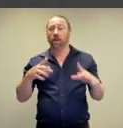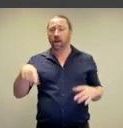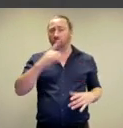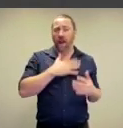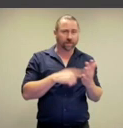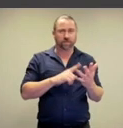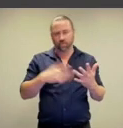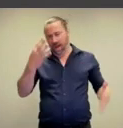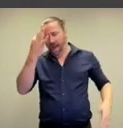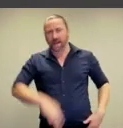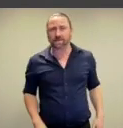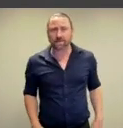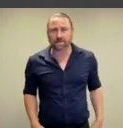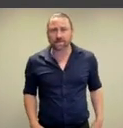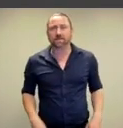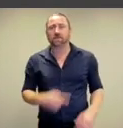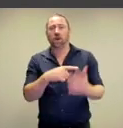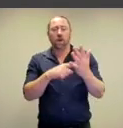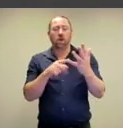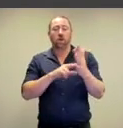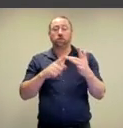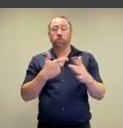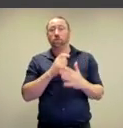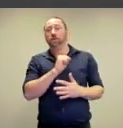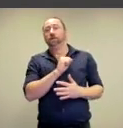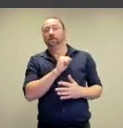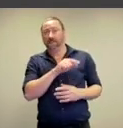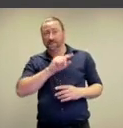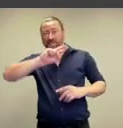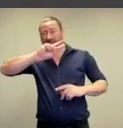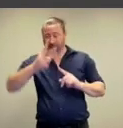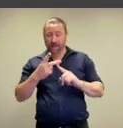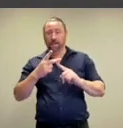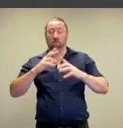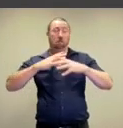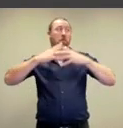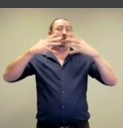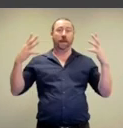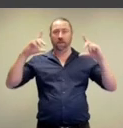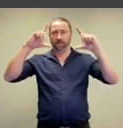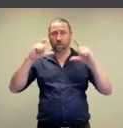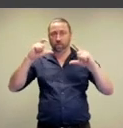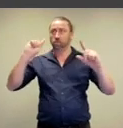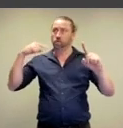Australians like getting naked,